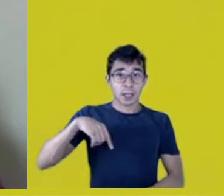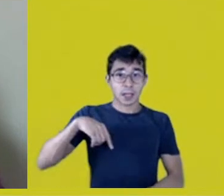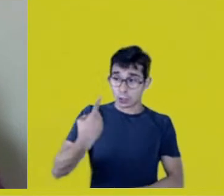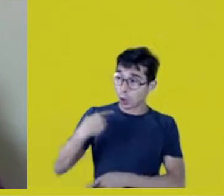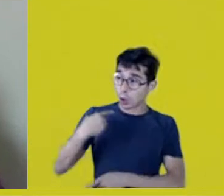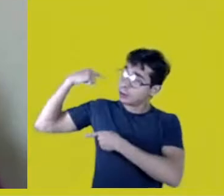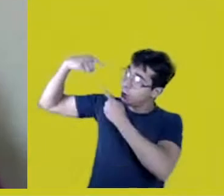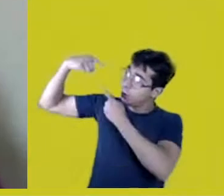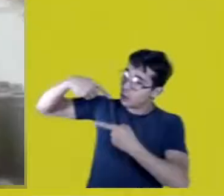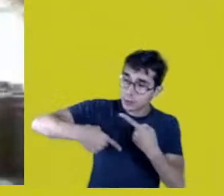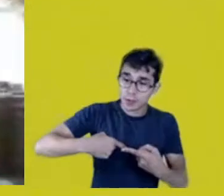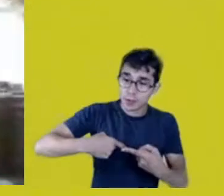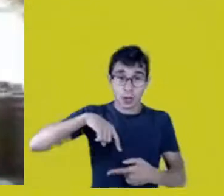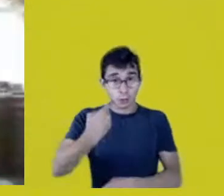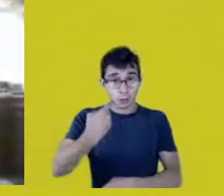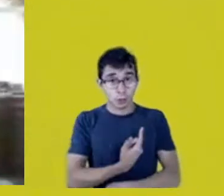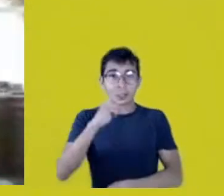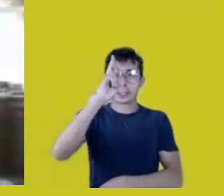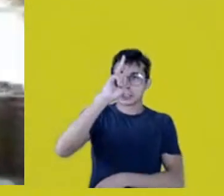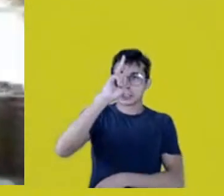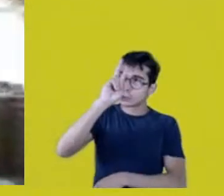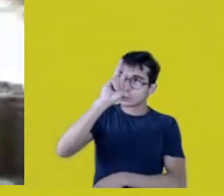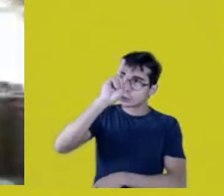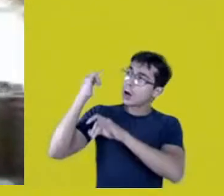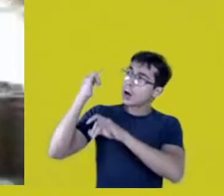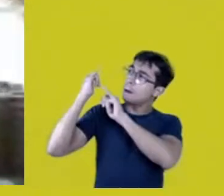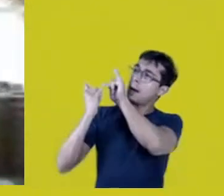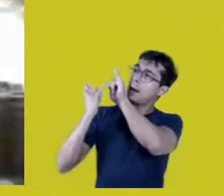our narratives, our rituals.